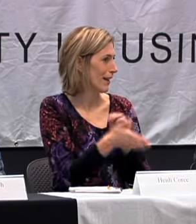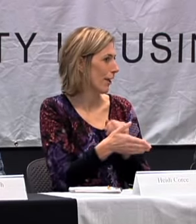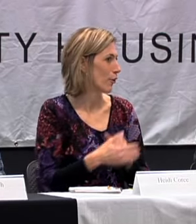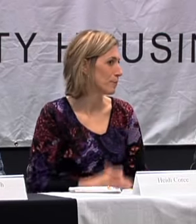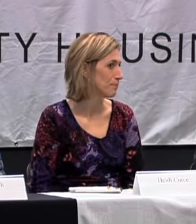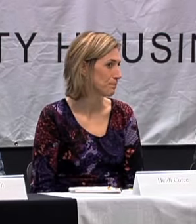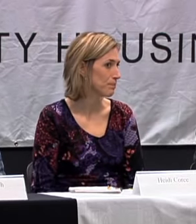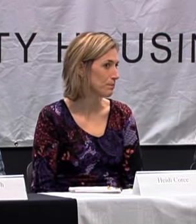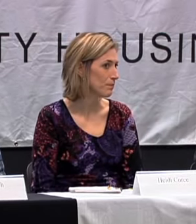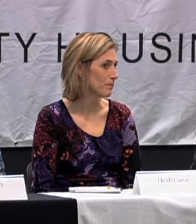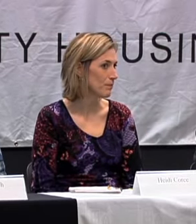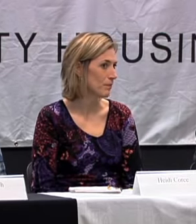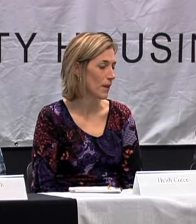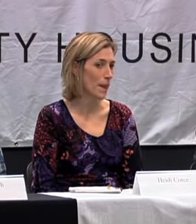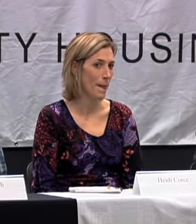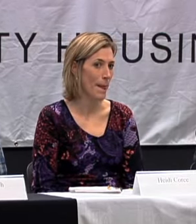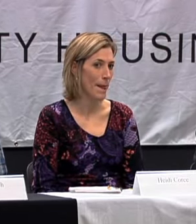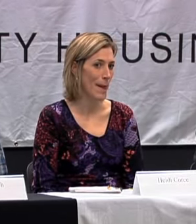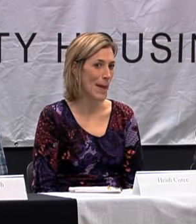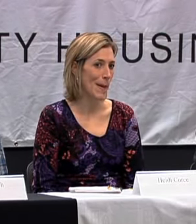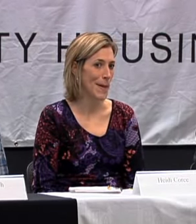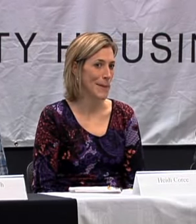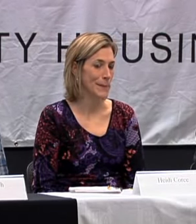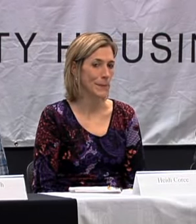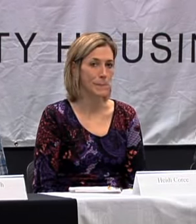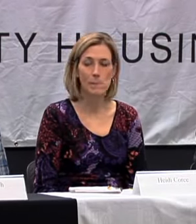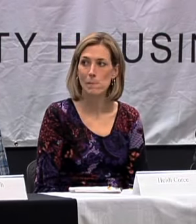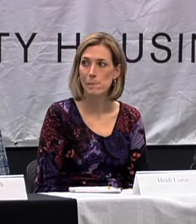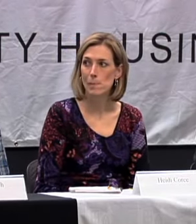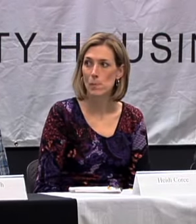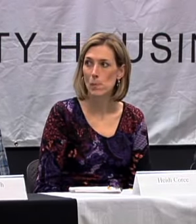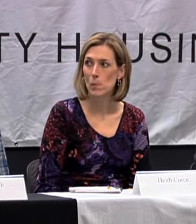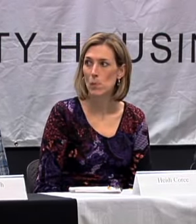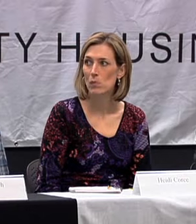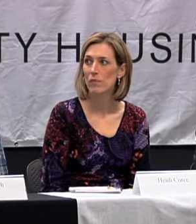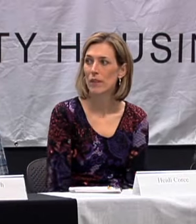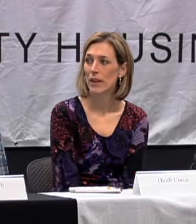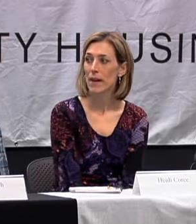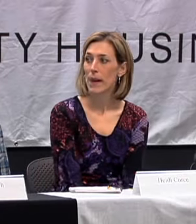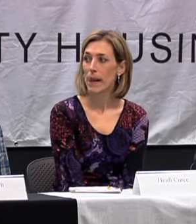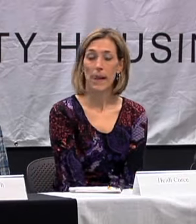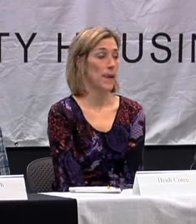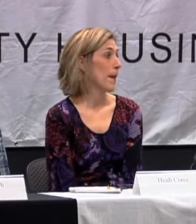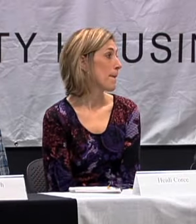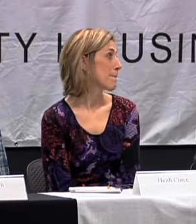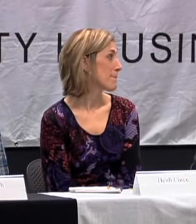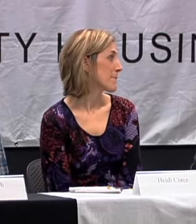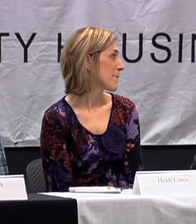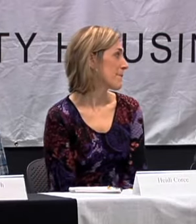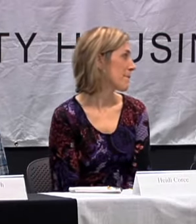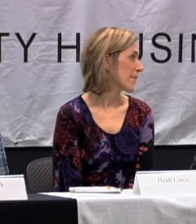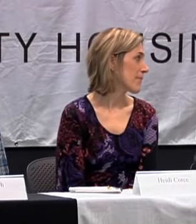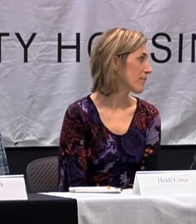I REALIZED THAT WAS MY TRUE IDENTITY AND I FOUND IT THEN.